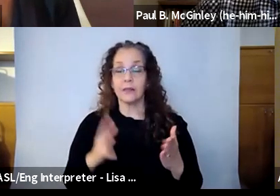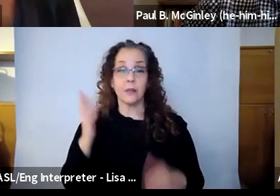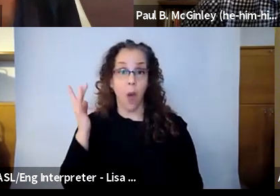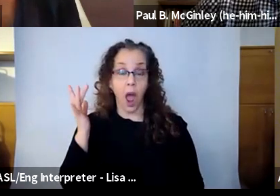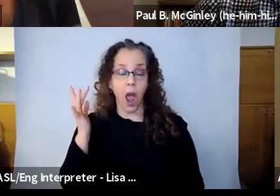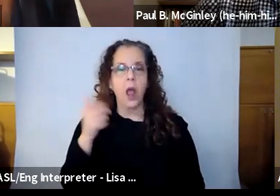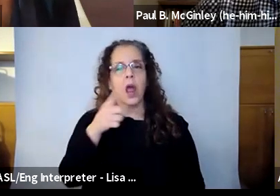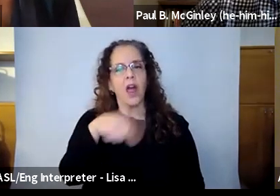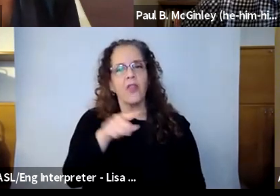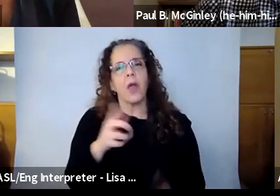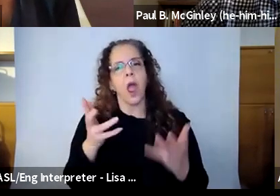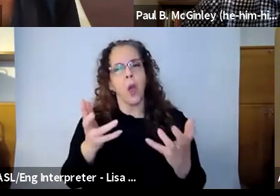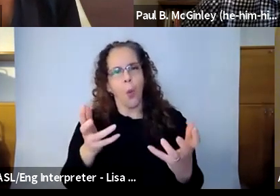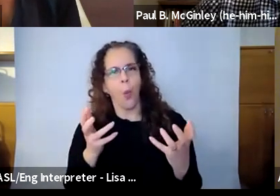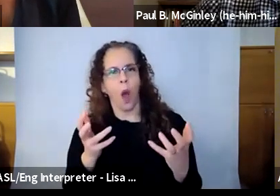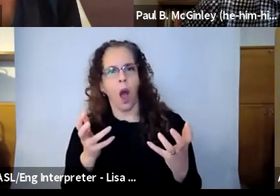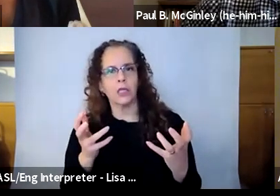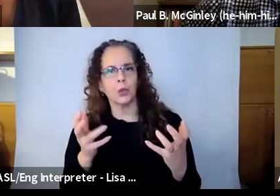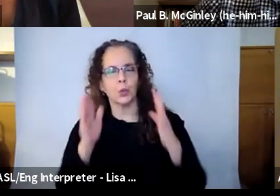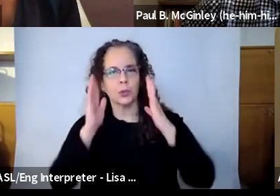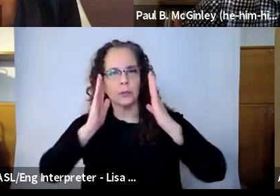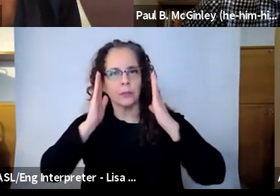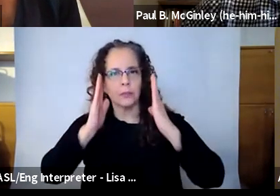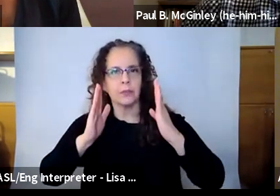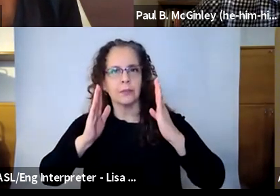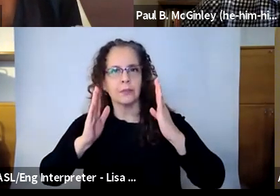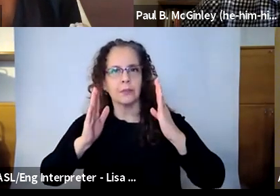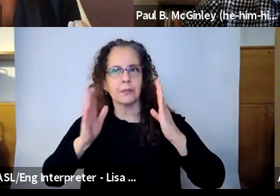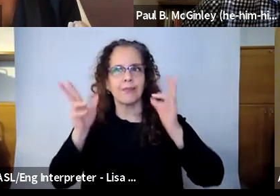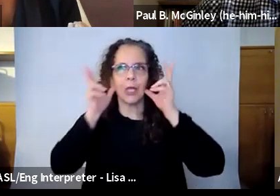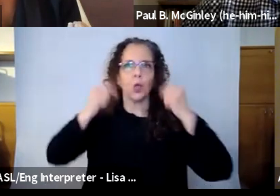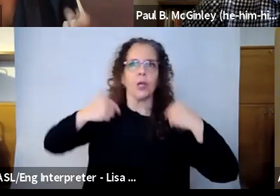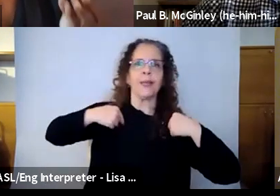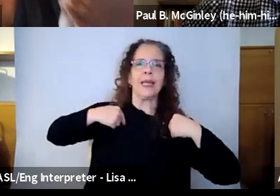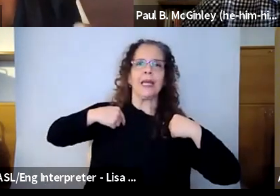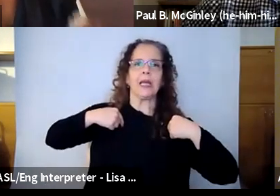They want to want to know that they are a part of, not being